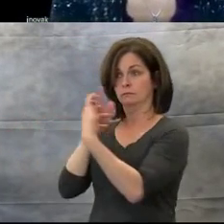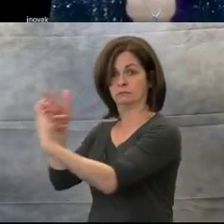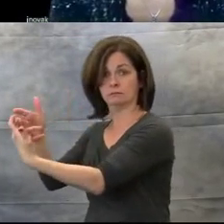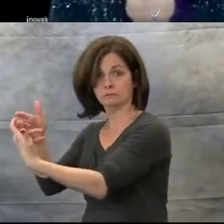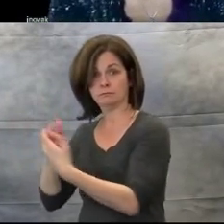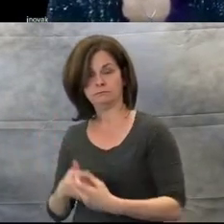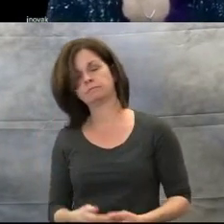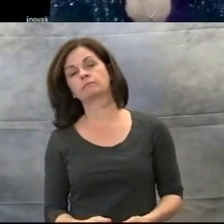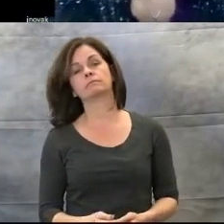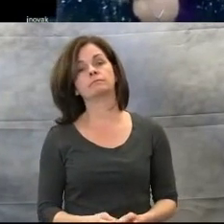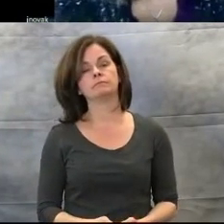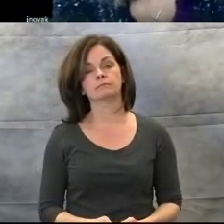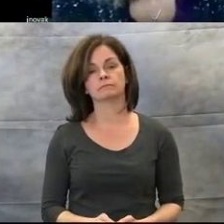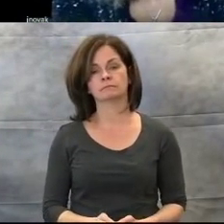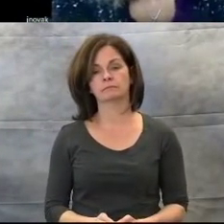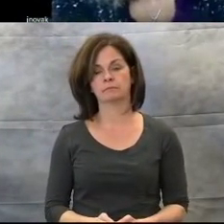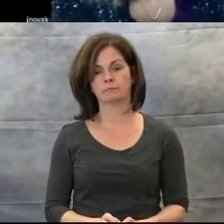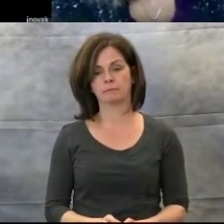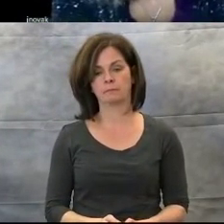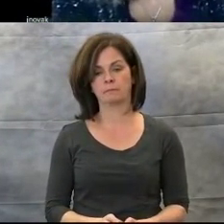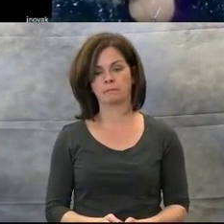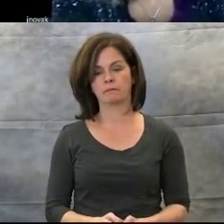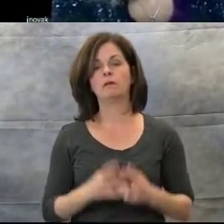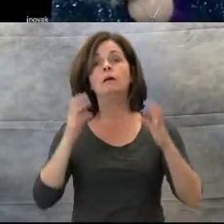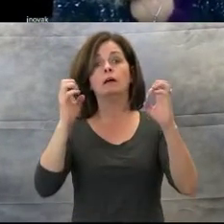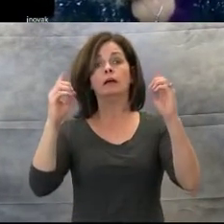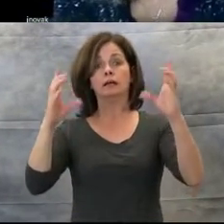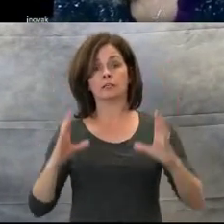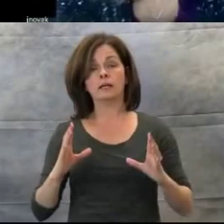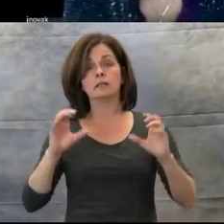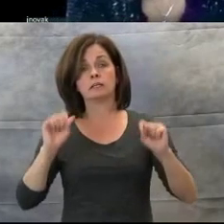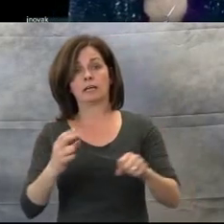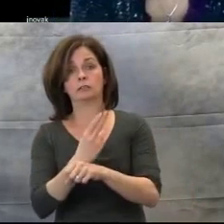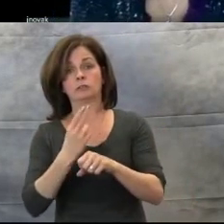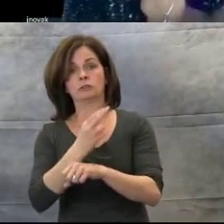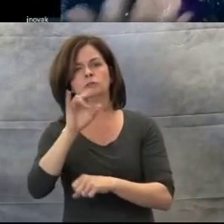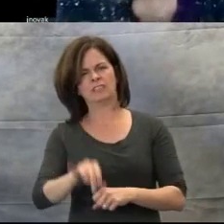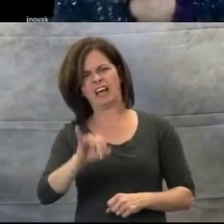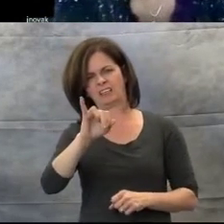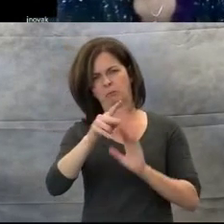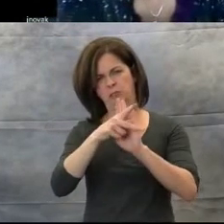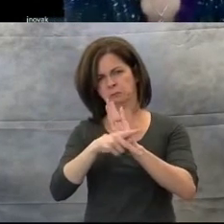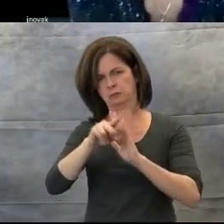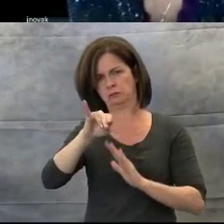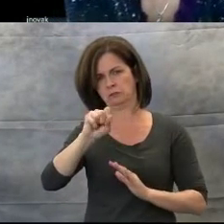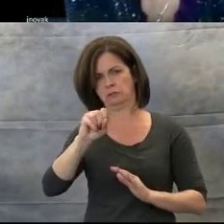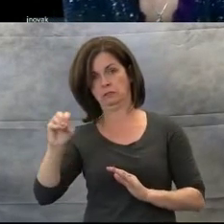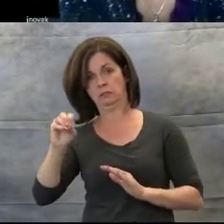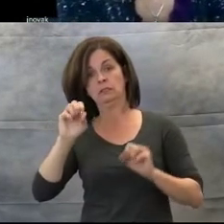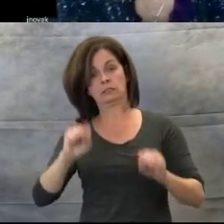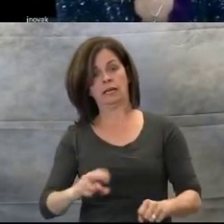Educators can use the Iso principle in education or parents can use it in a home setting or